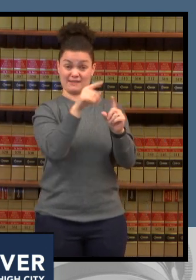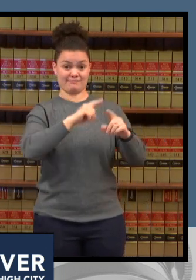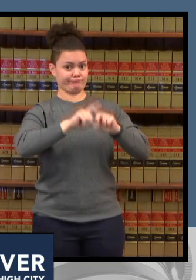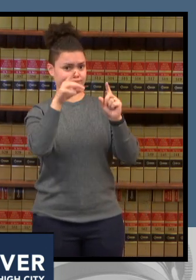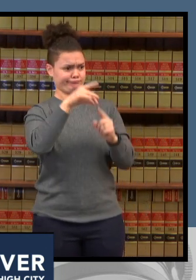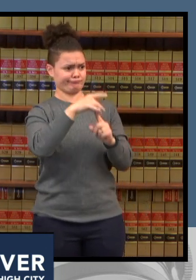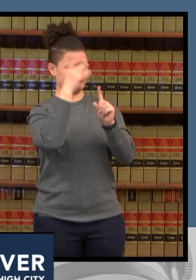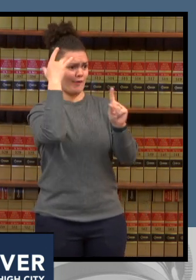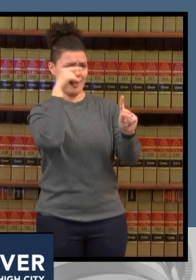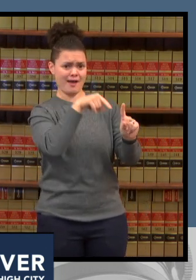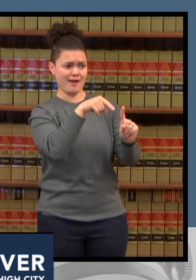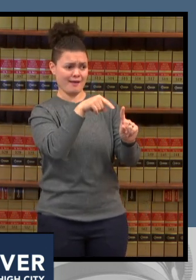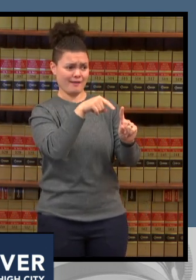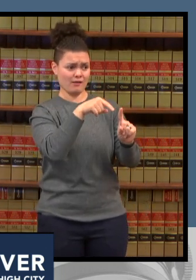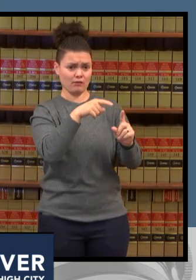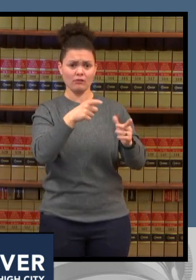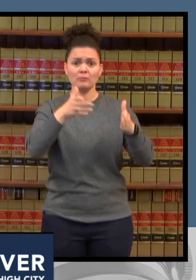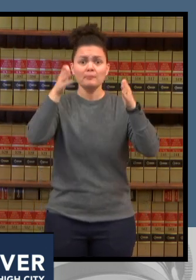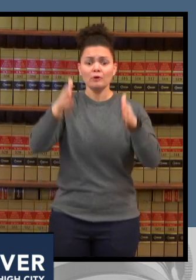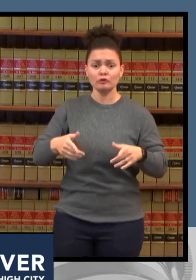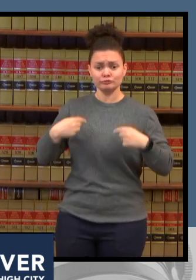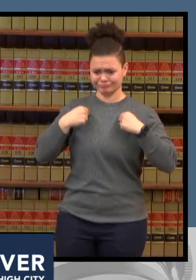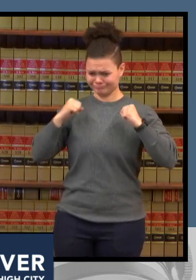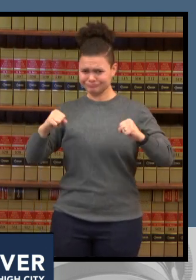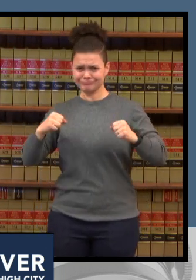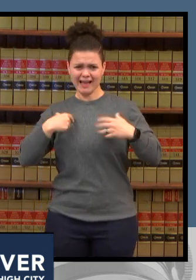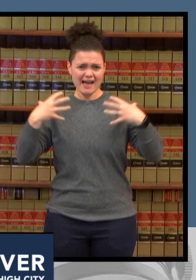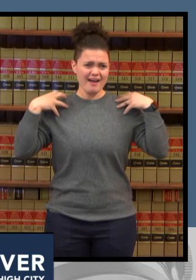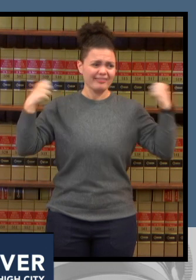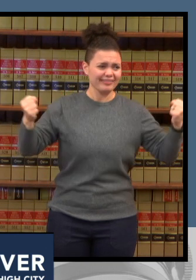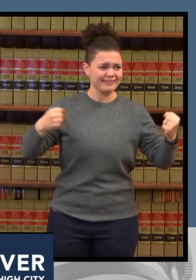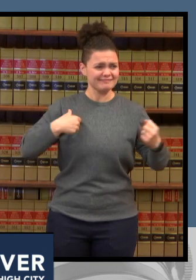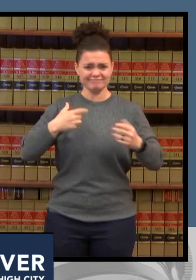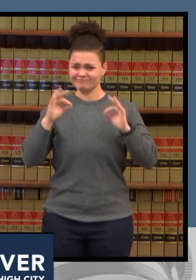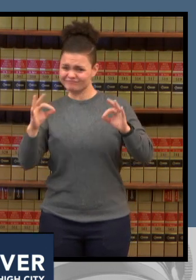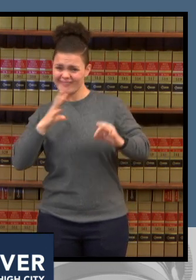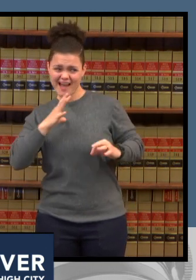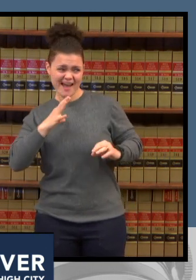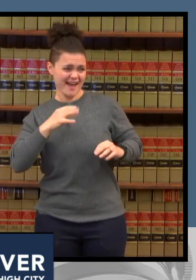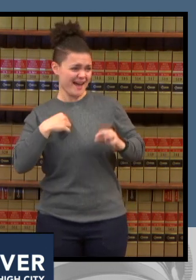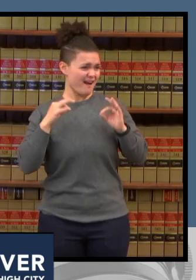life of a child who is otherwise healthy there are some certainly patterns with people who